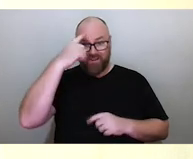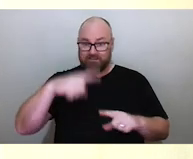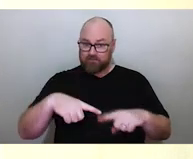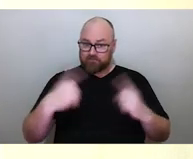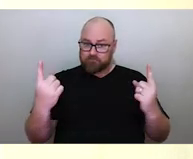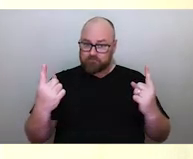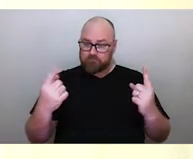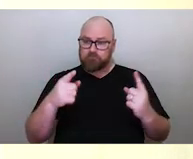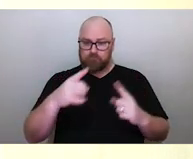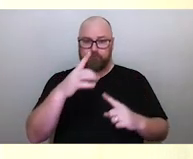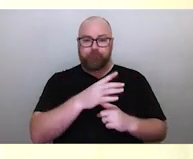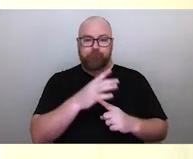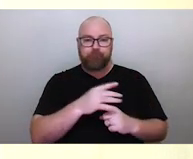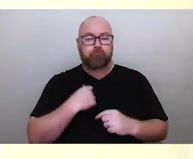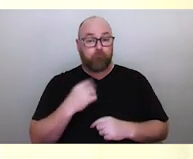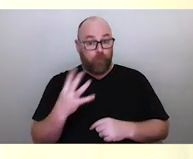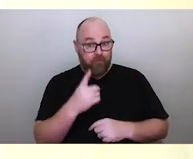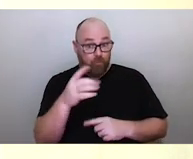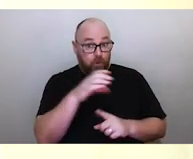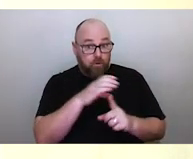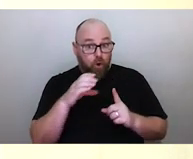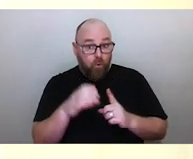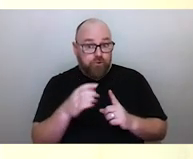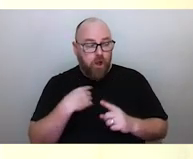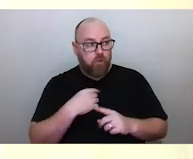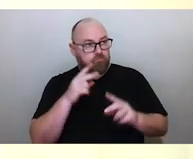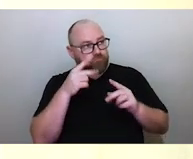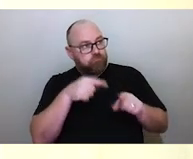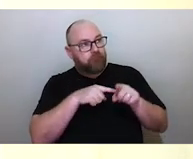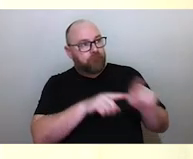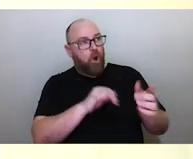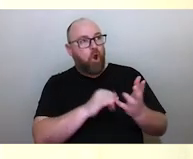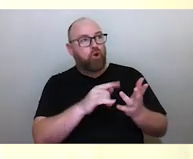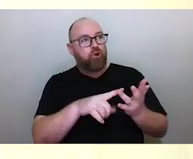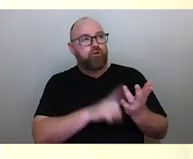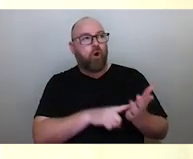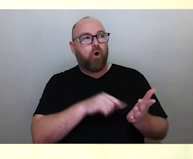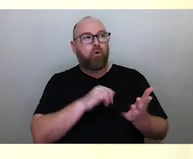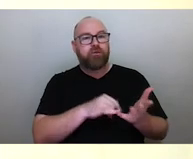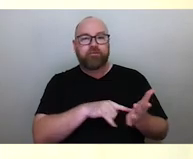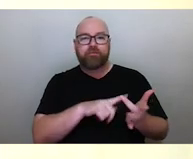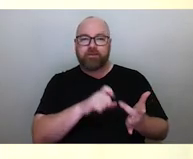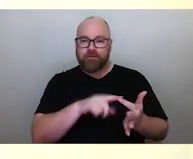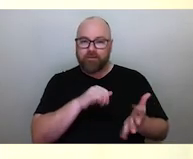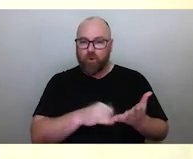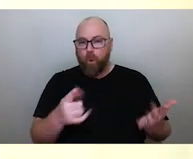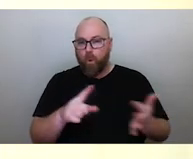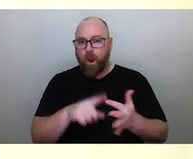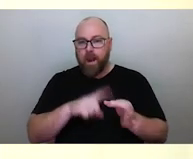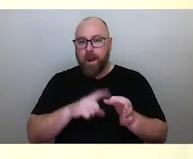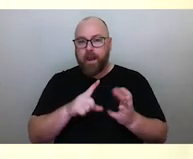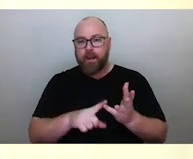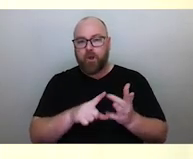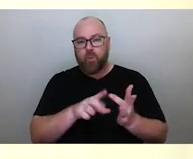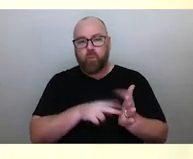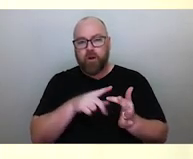every culture was as concerned about the solstices or we think of as equinox, as modern Western society is.